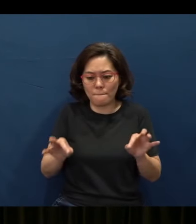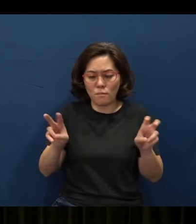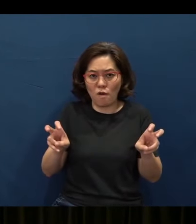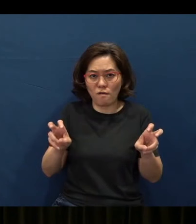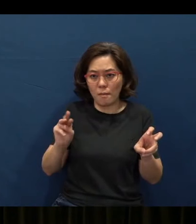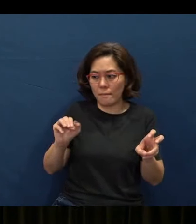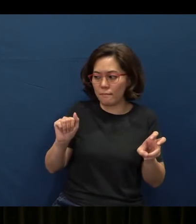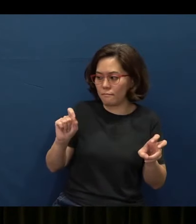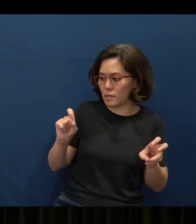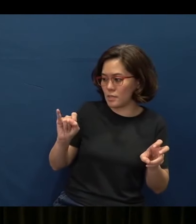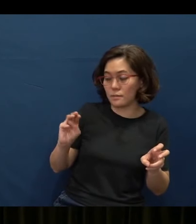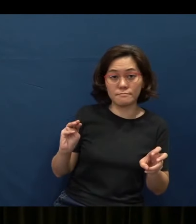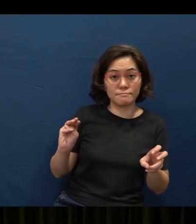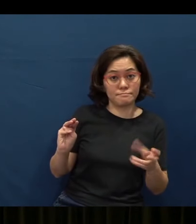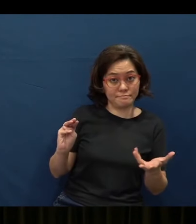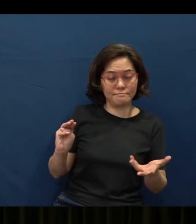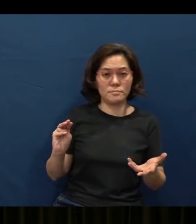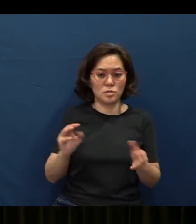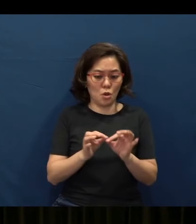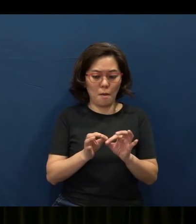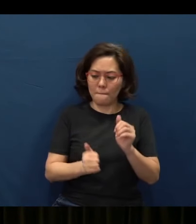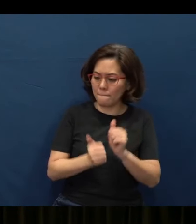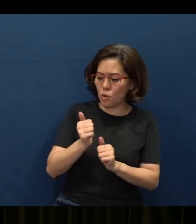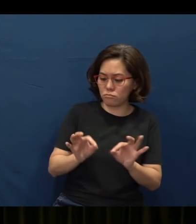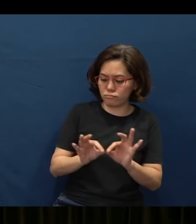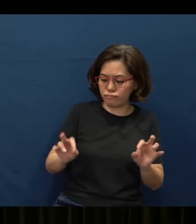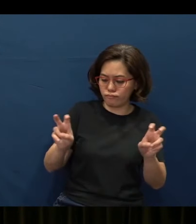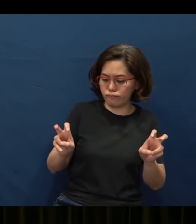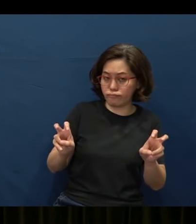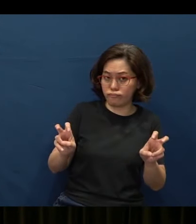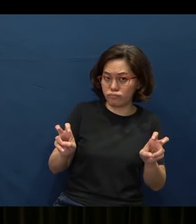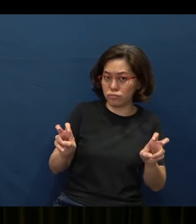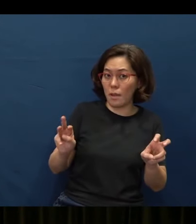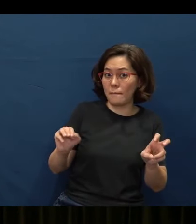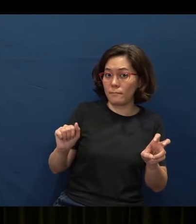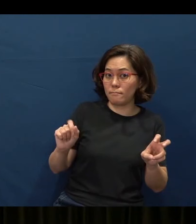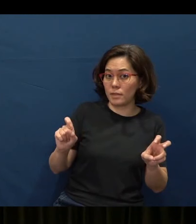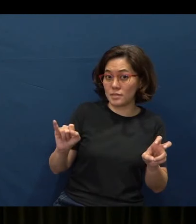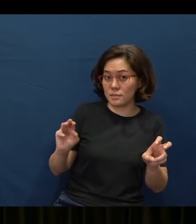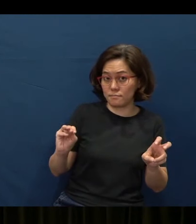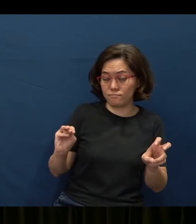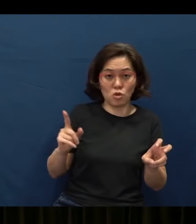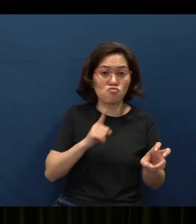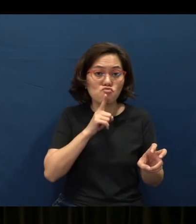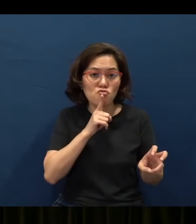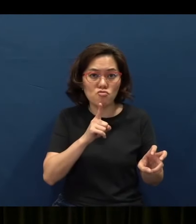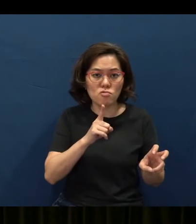Most of the proverbial maxims in Hebrew proverbs really comprise a couplet, okay,